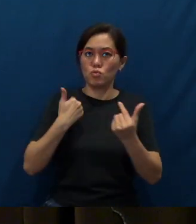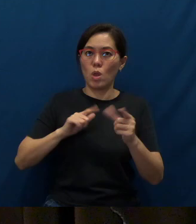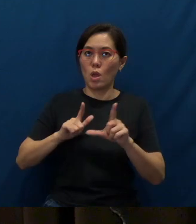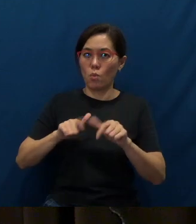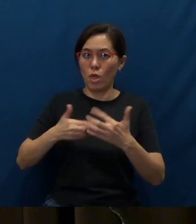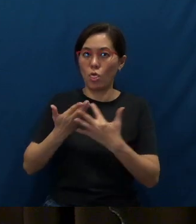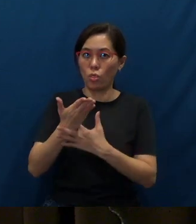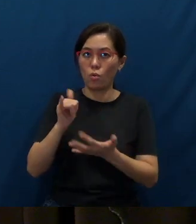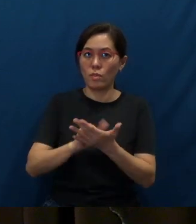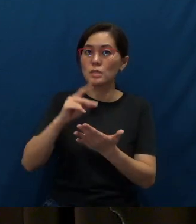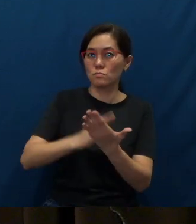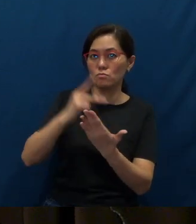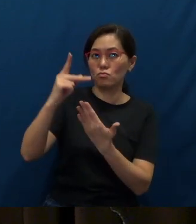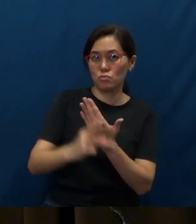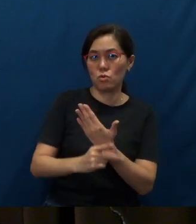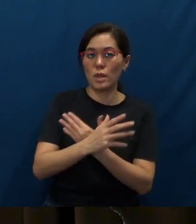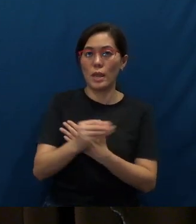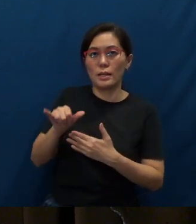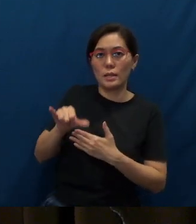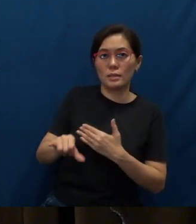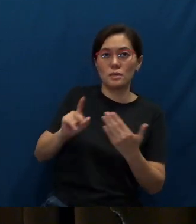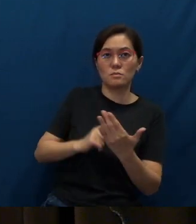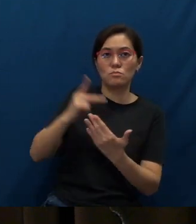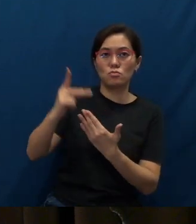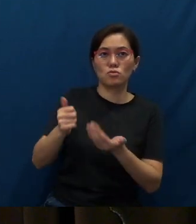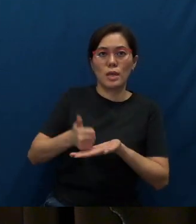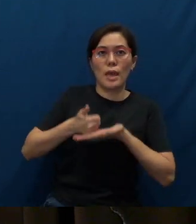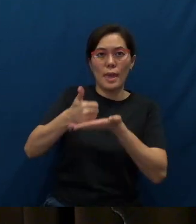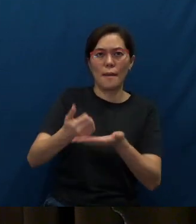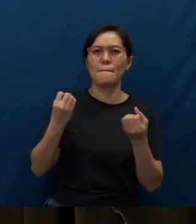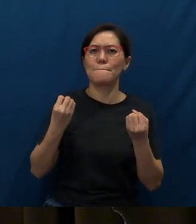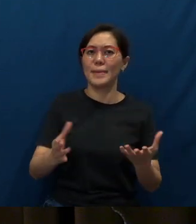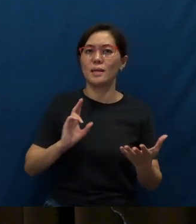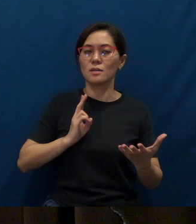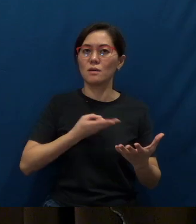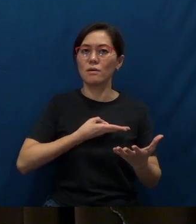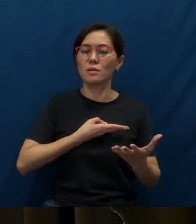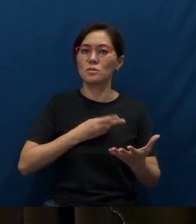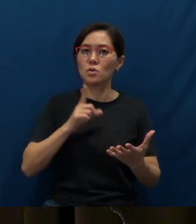And this program has helped many of us who have gone through life